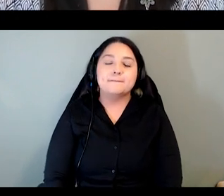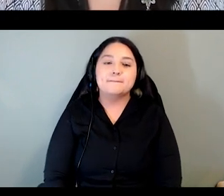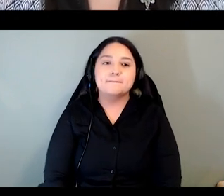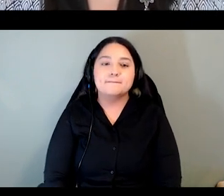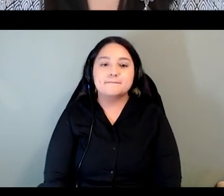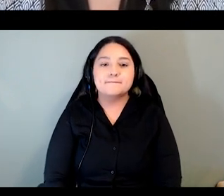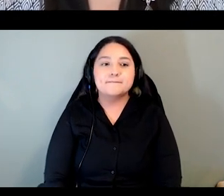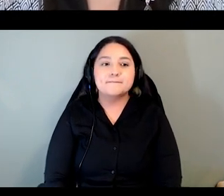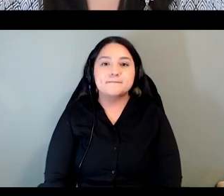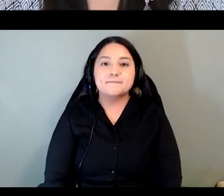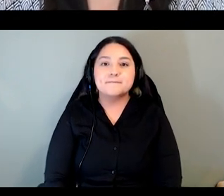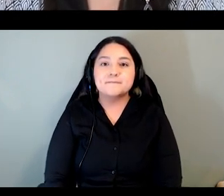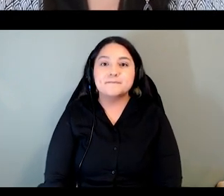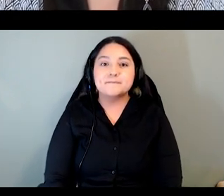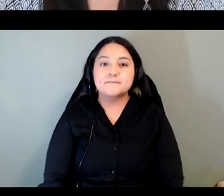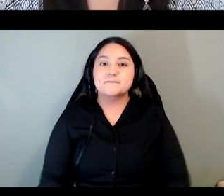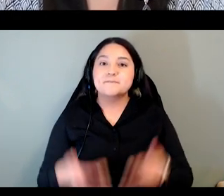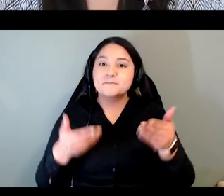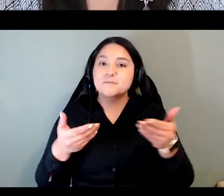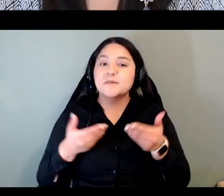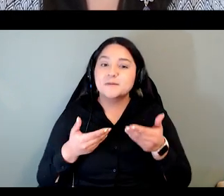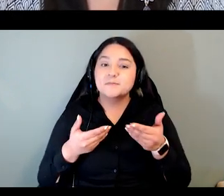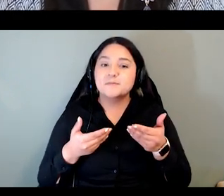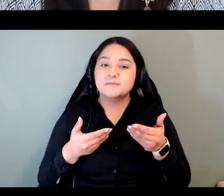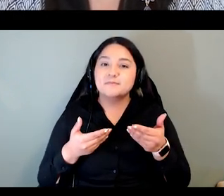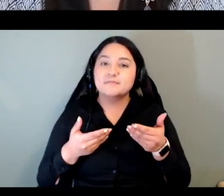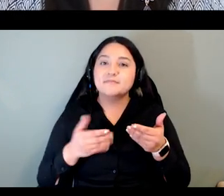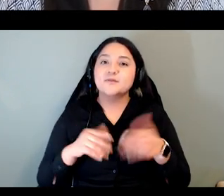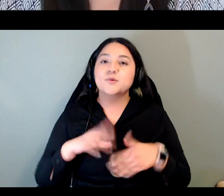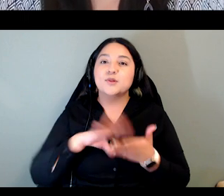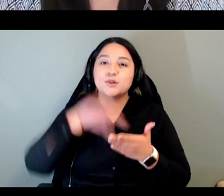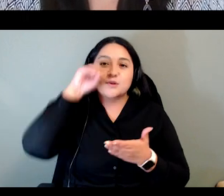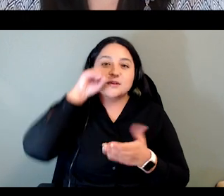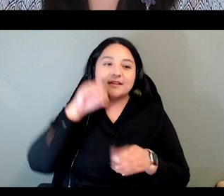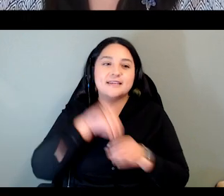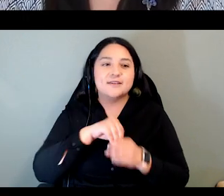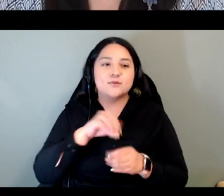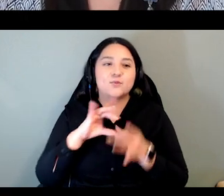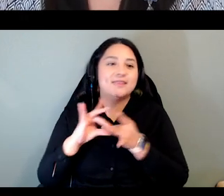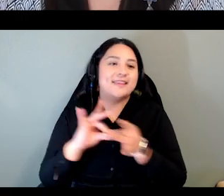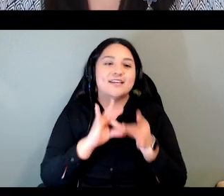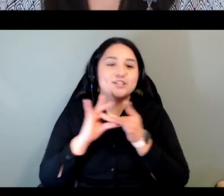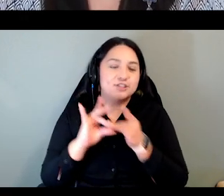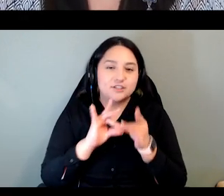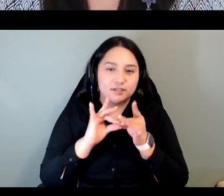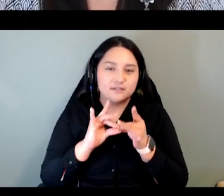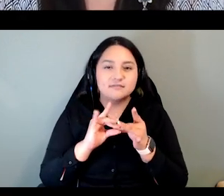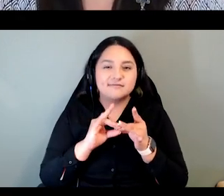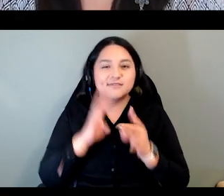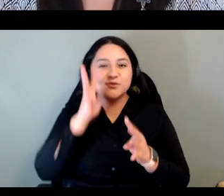Welcome to Learning in Relation: Creating online Indigenous language courses. We are